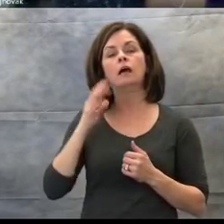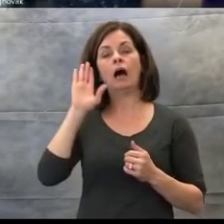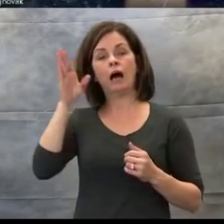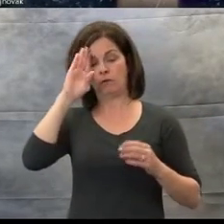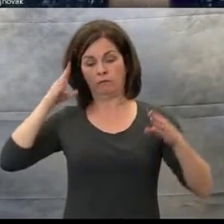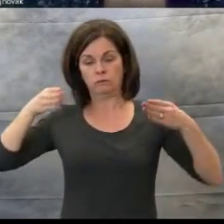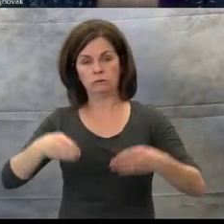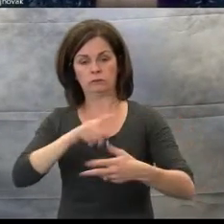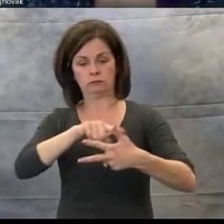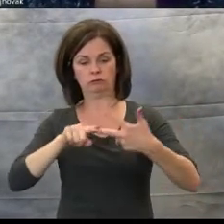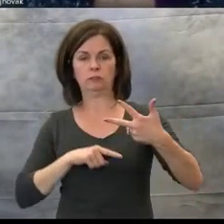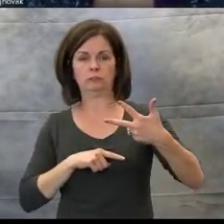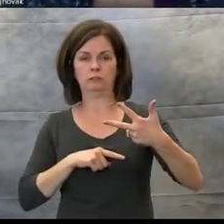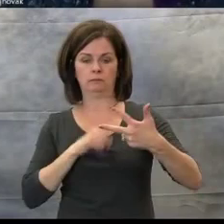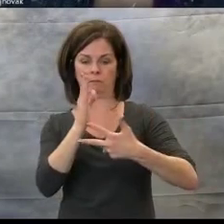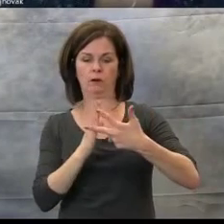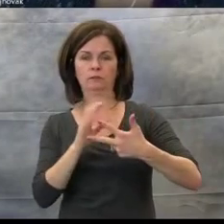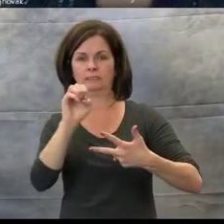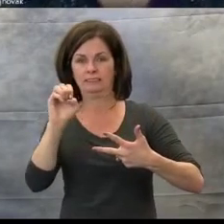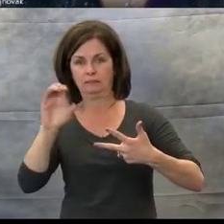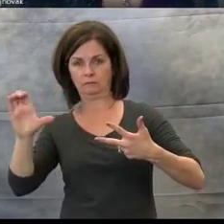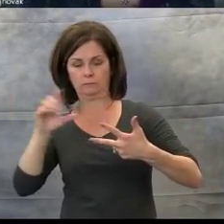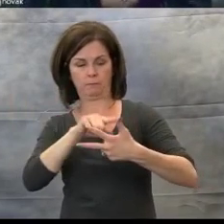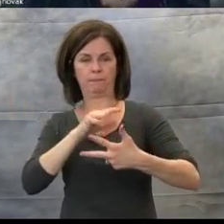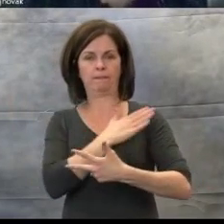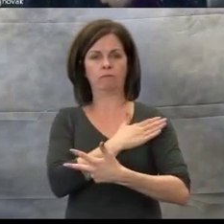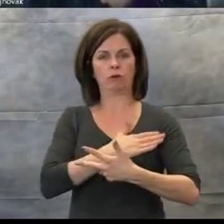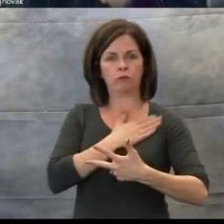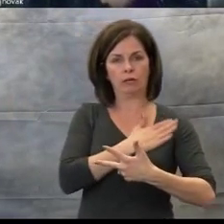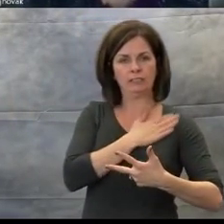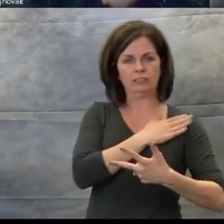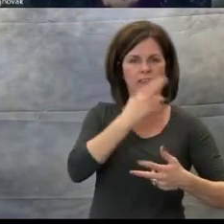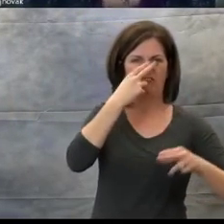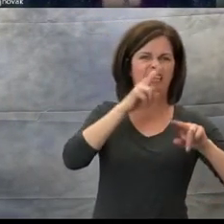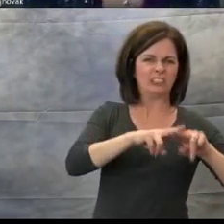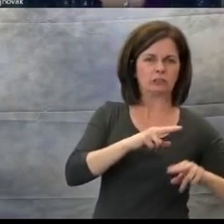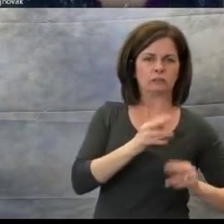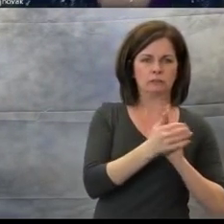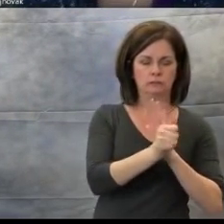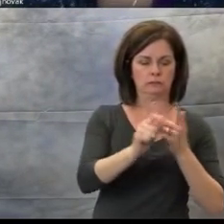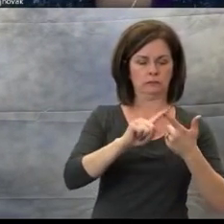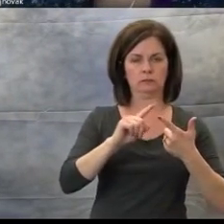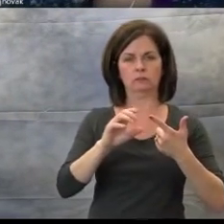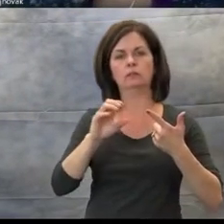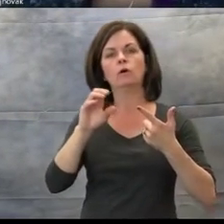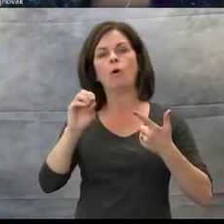recreation and leisure skills, orientation and mobility, and social skills.